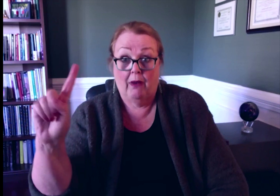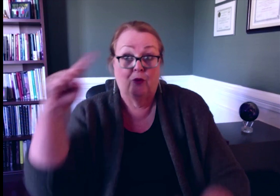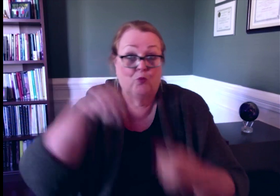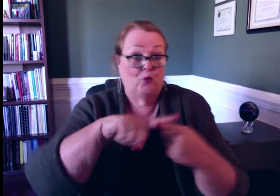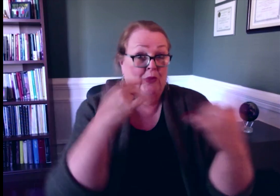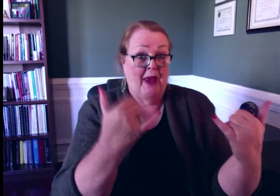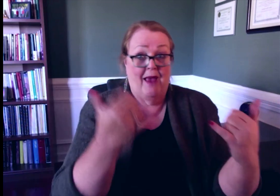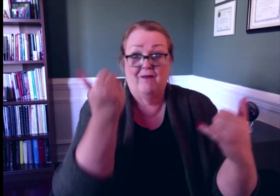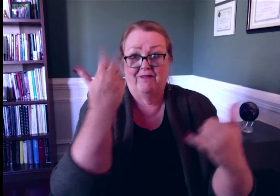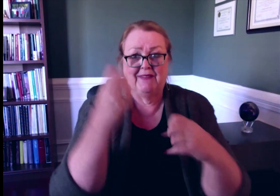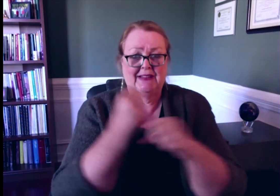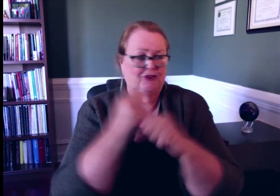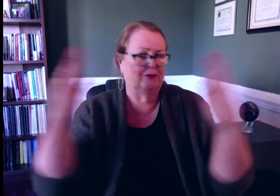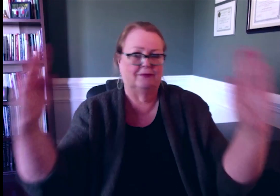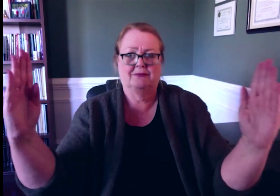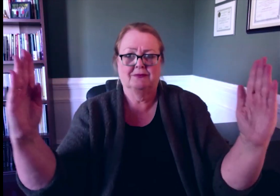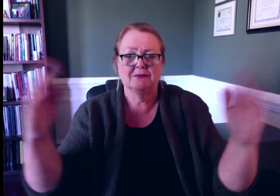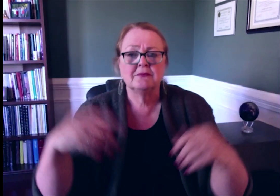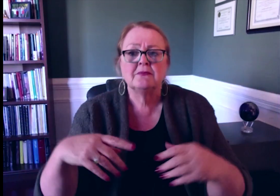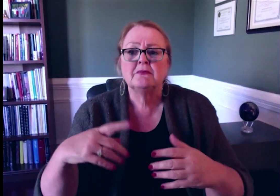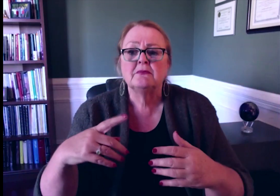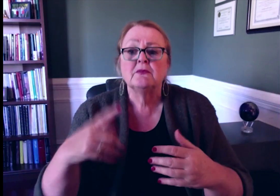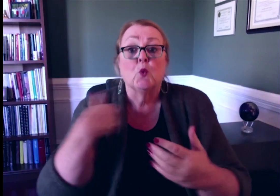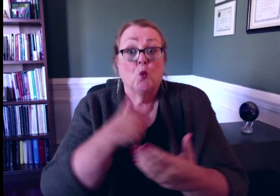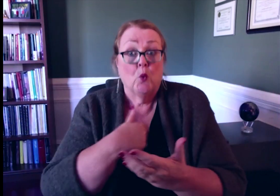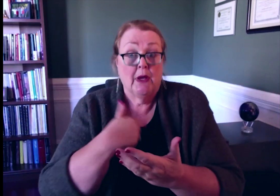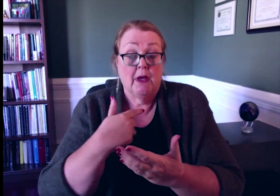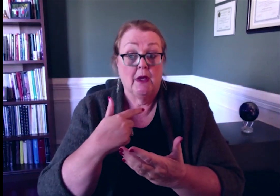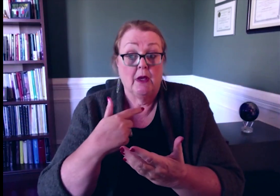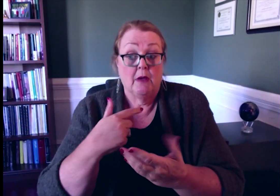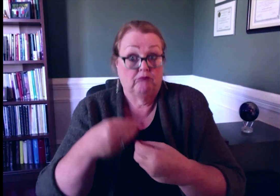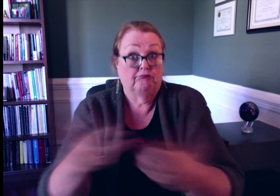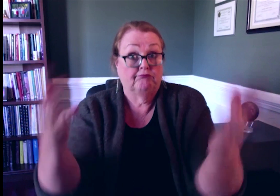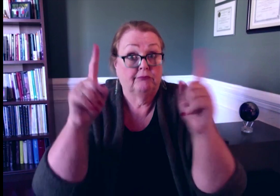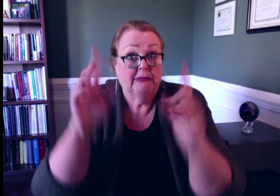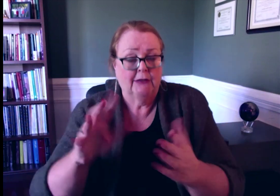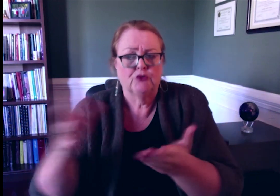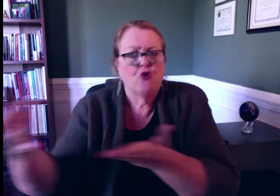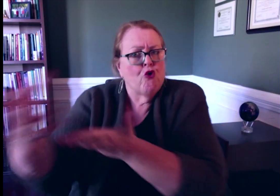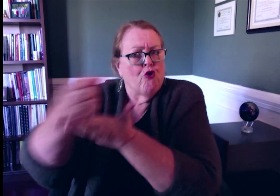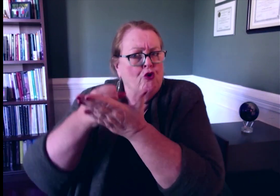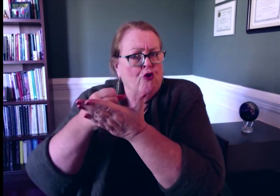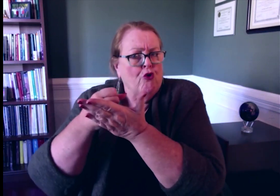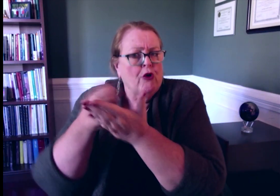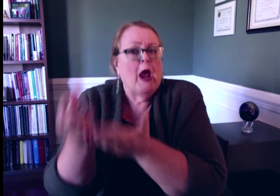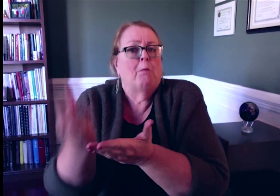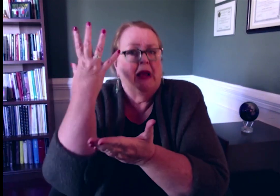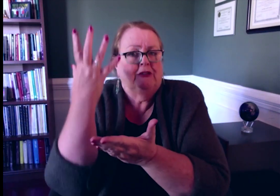present fiscal year, and we have determined the earnings from the administered tests,